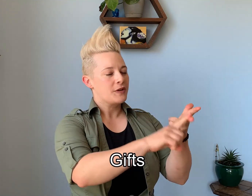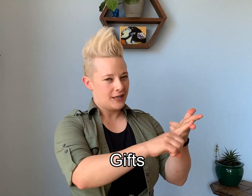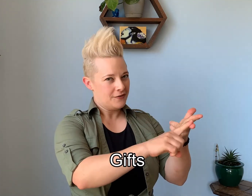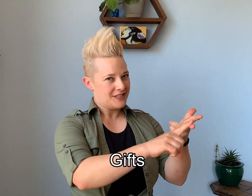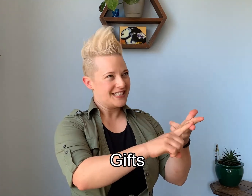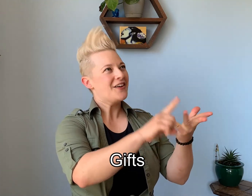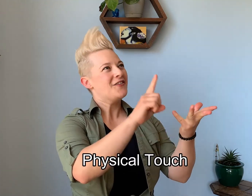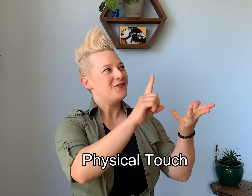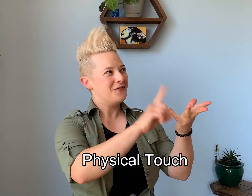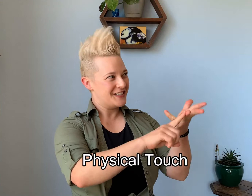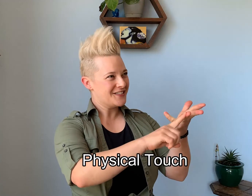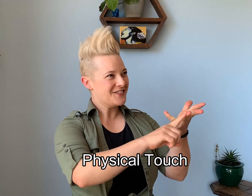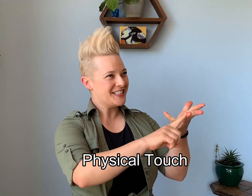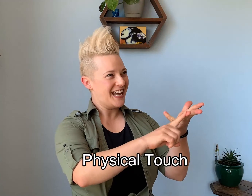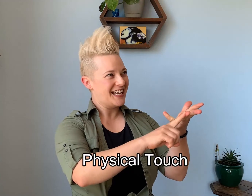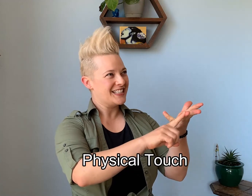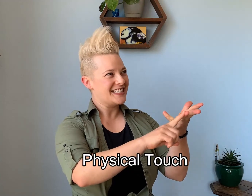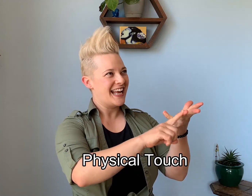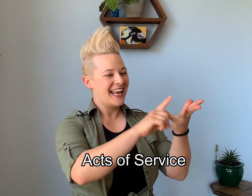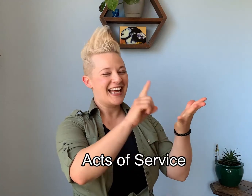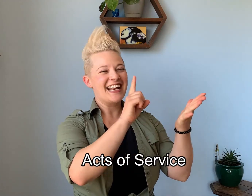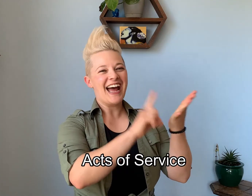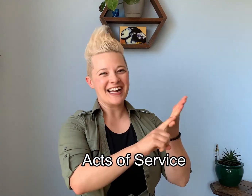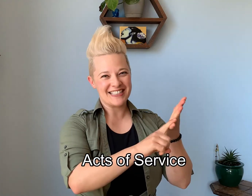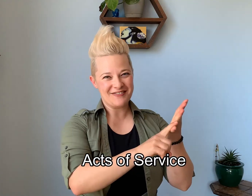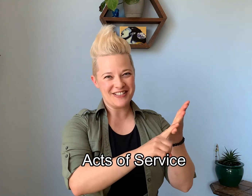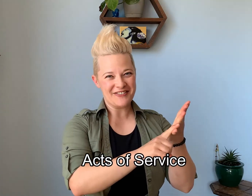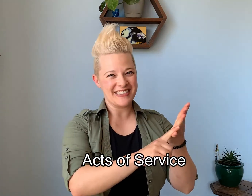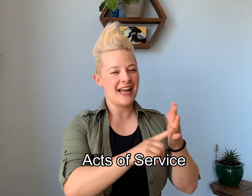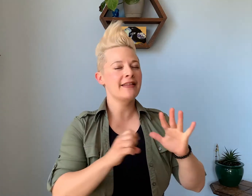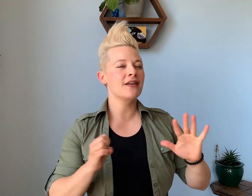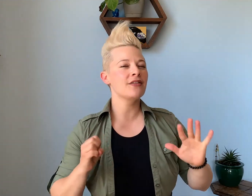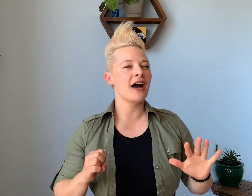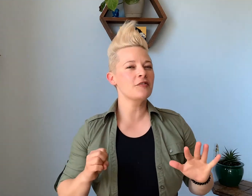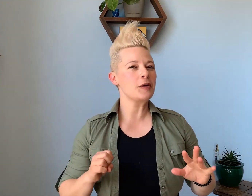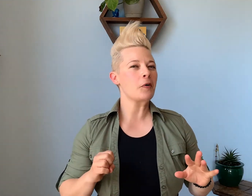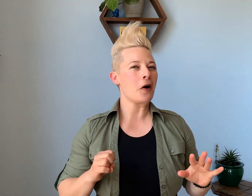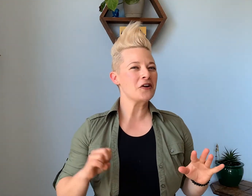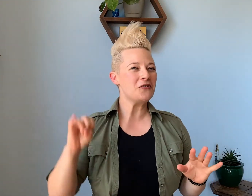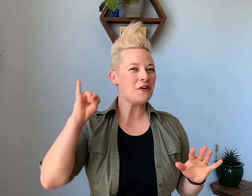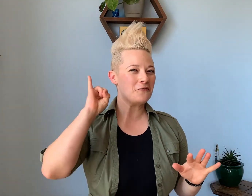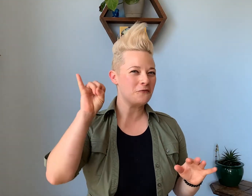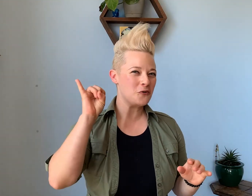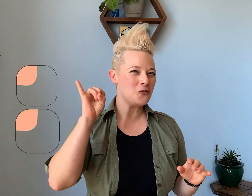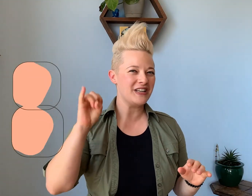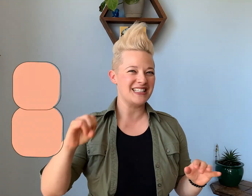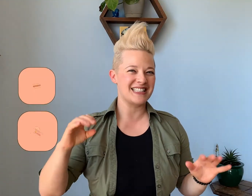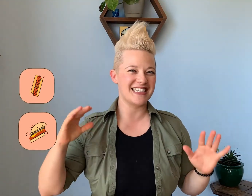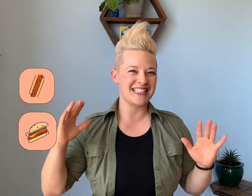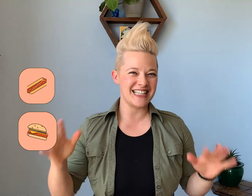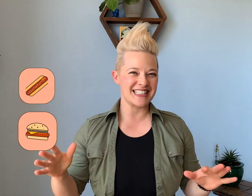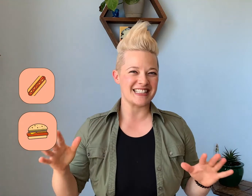gifts, physical touch, and acts of service. And then a lot of people argue that food is the sixth